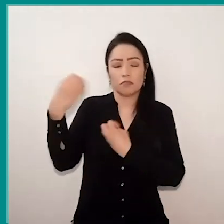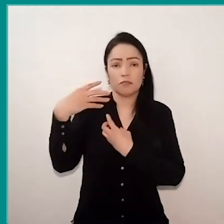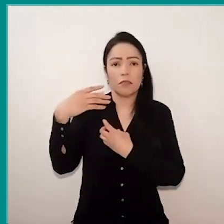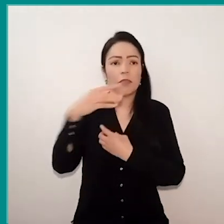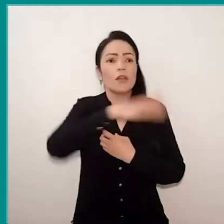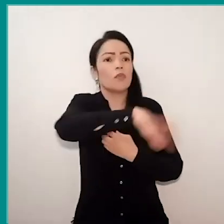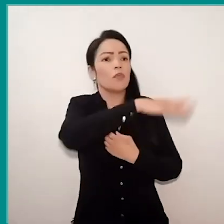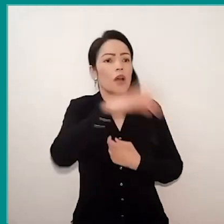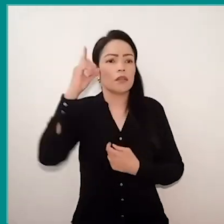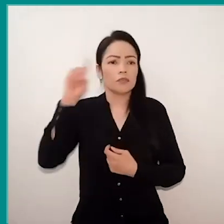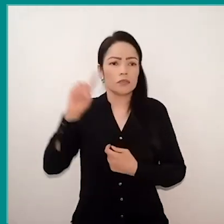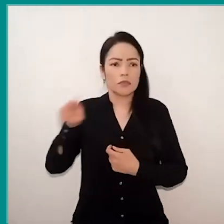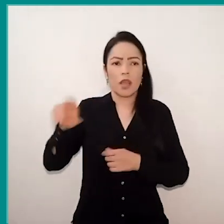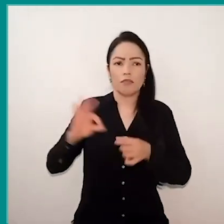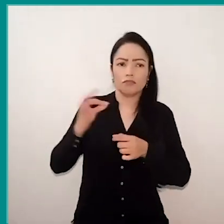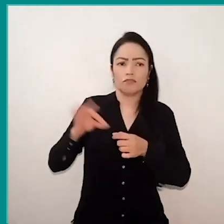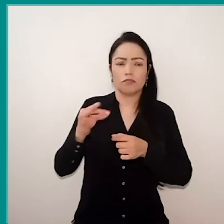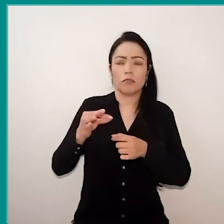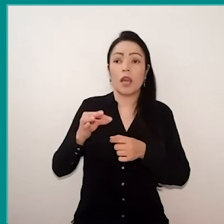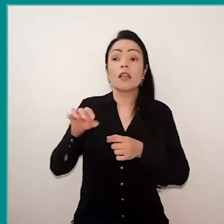And then João went teach how to do crochet.